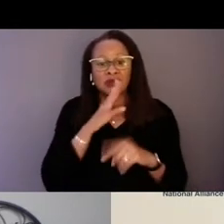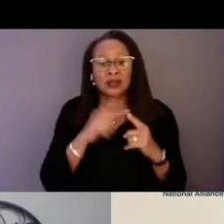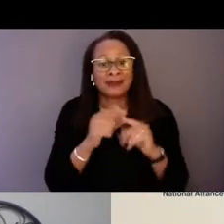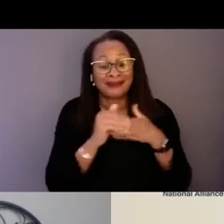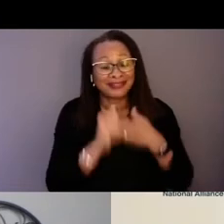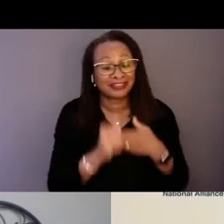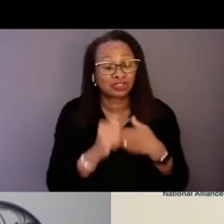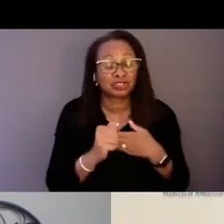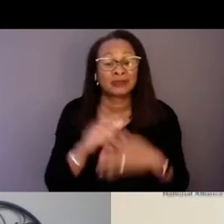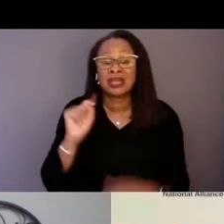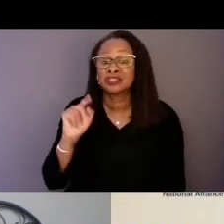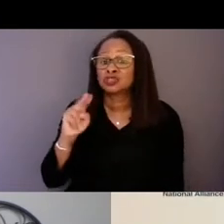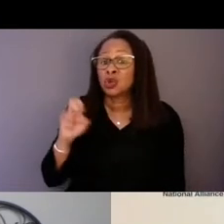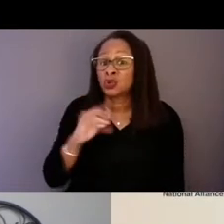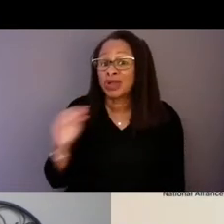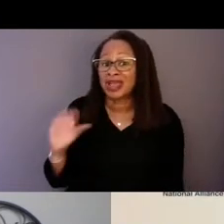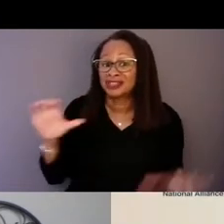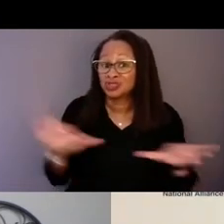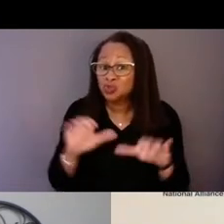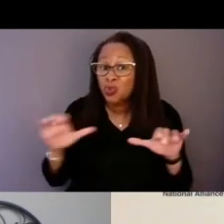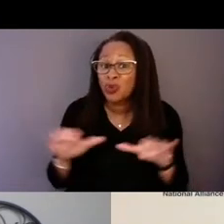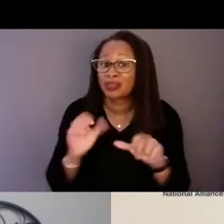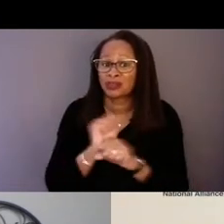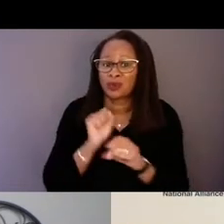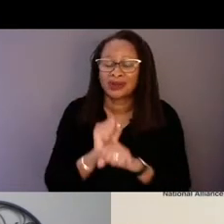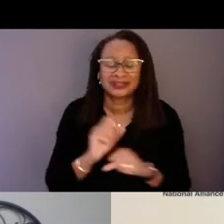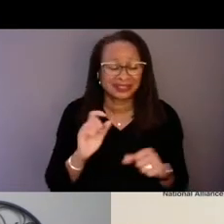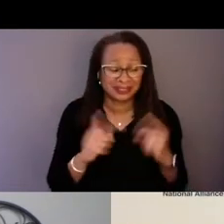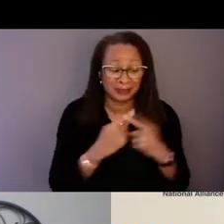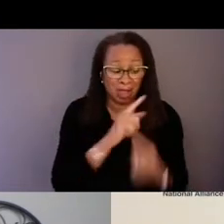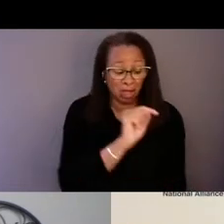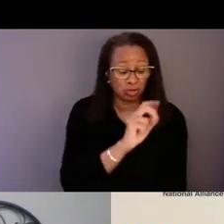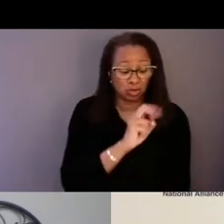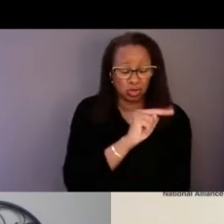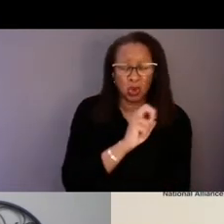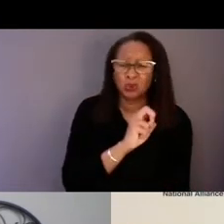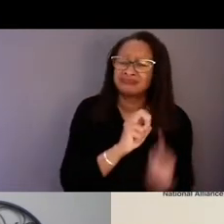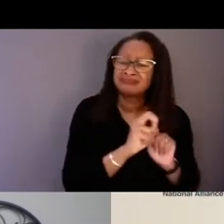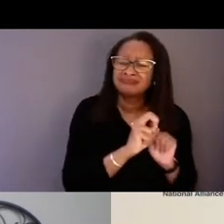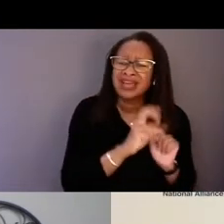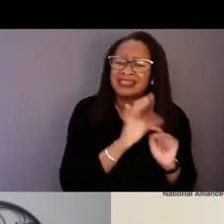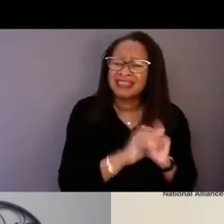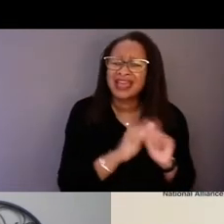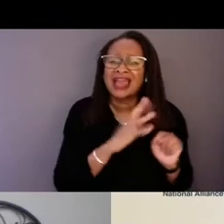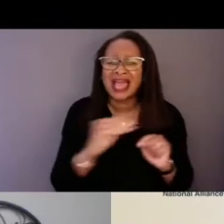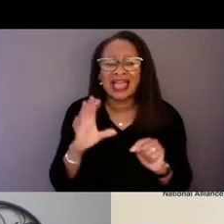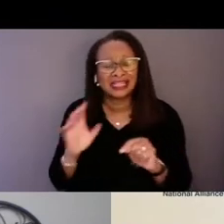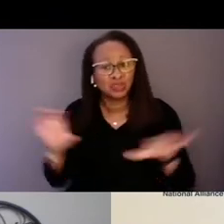Because this is all about tone and then execution. And we have to execute and get this right.